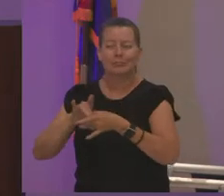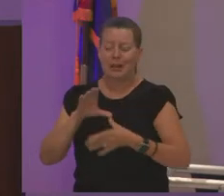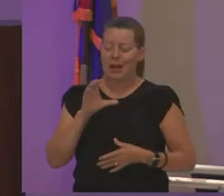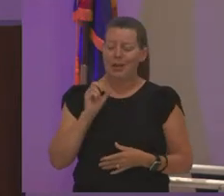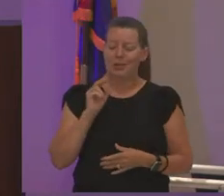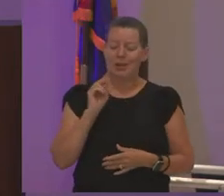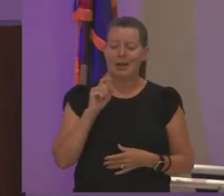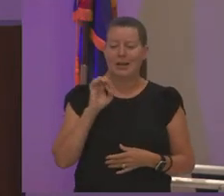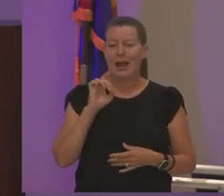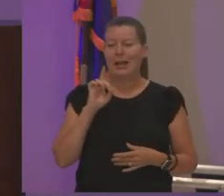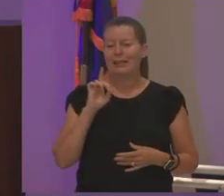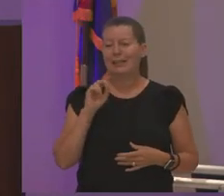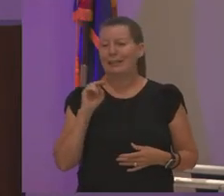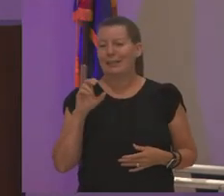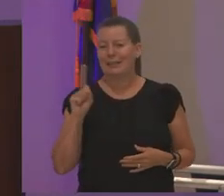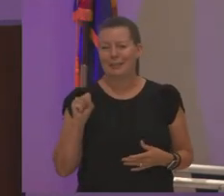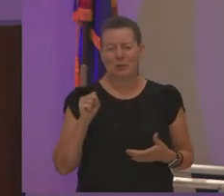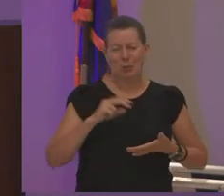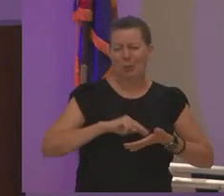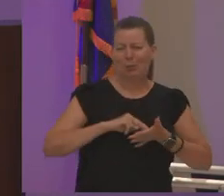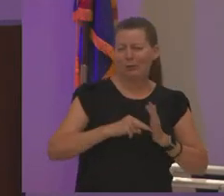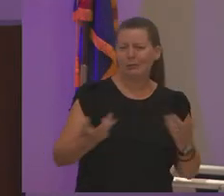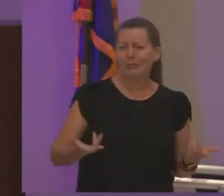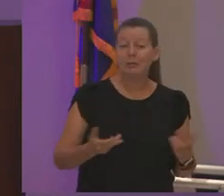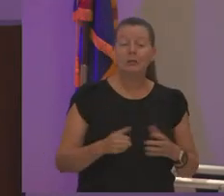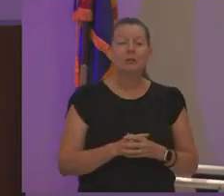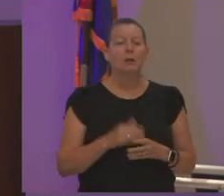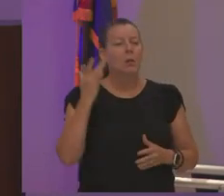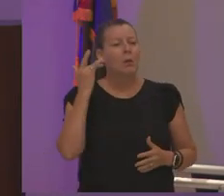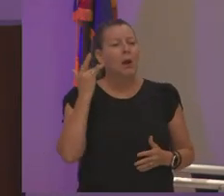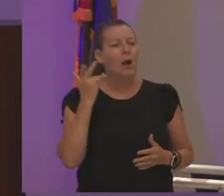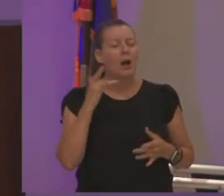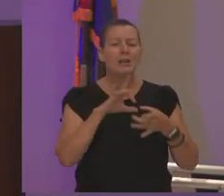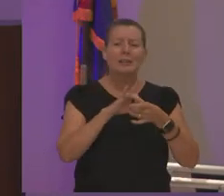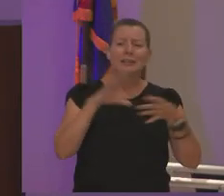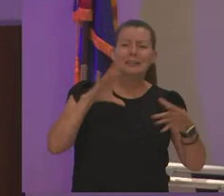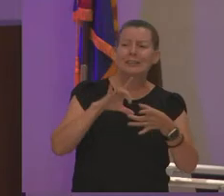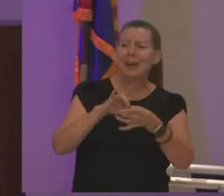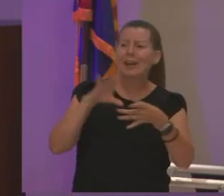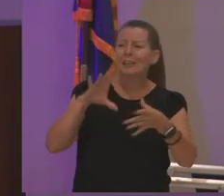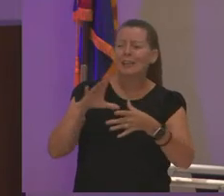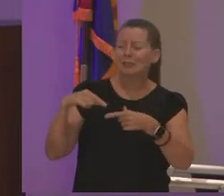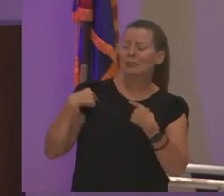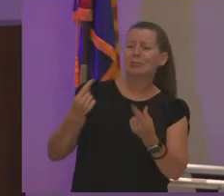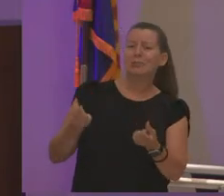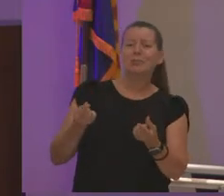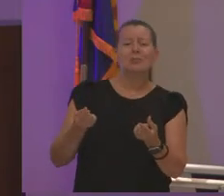that but connectedness why because we have been so disconnected we are working our best to get